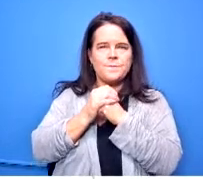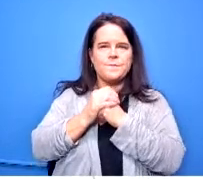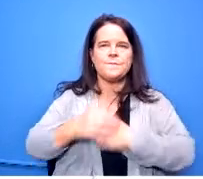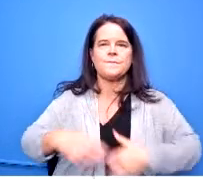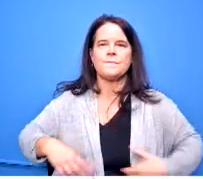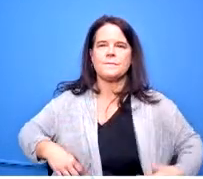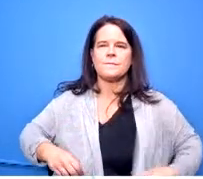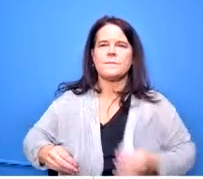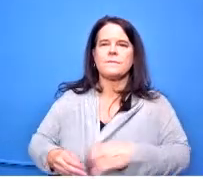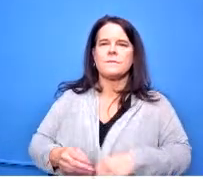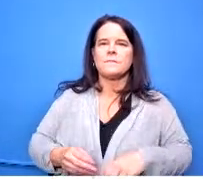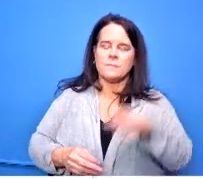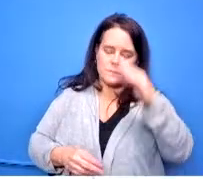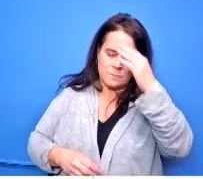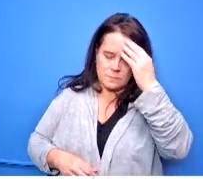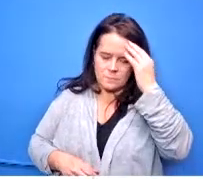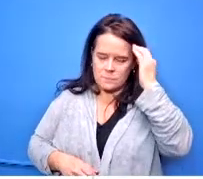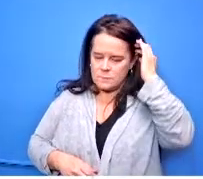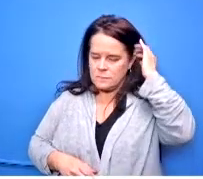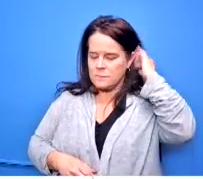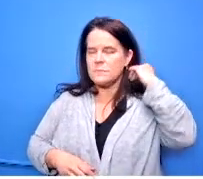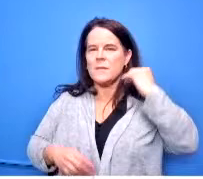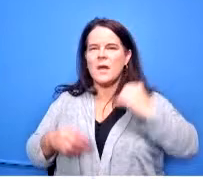but this one this just went to employees including ourselves